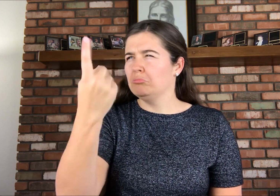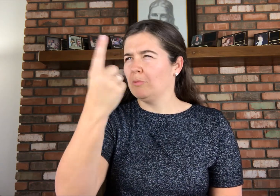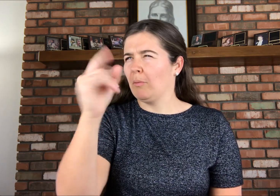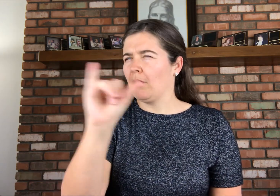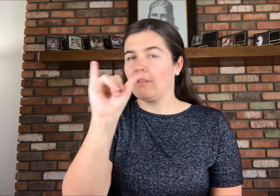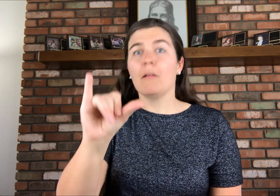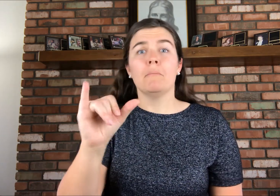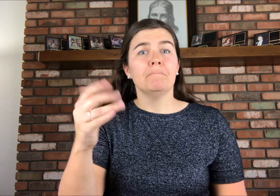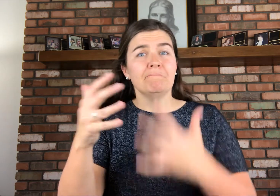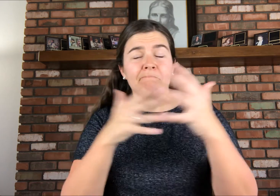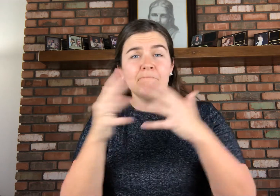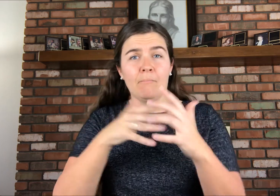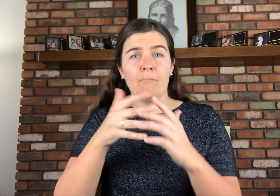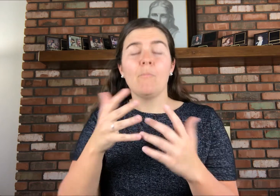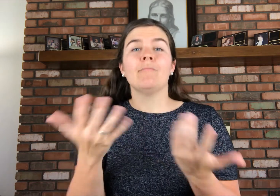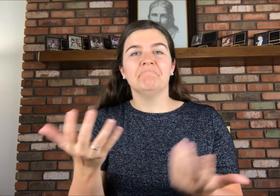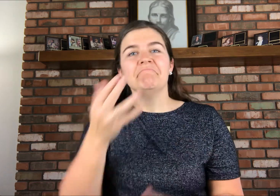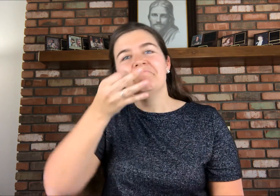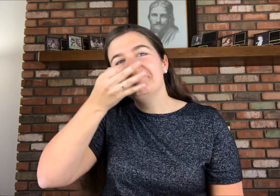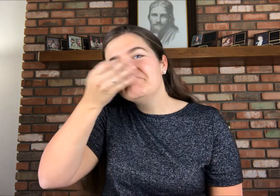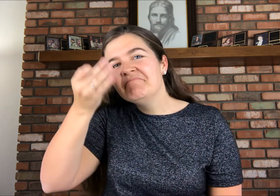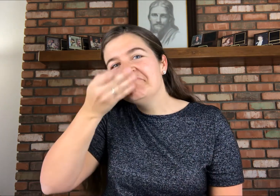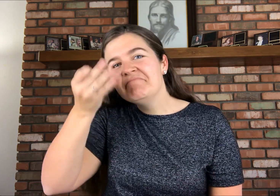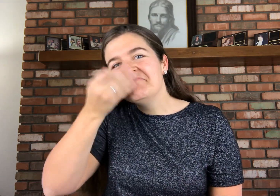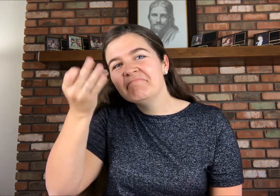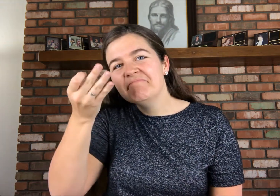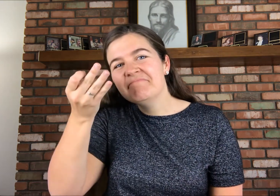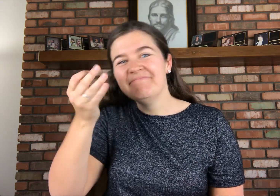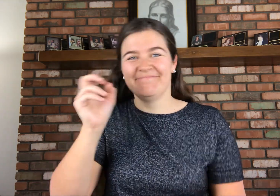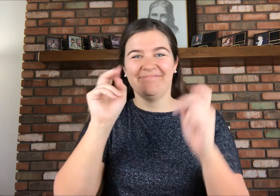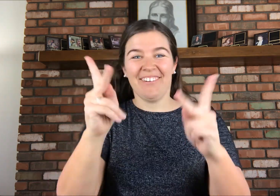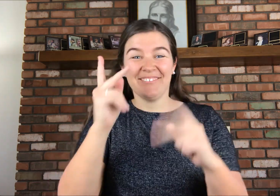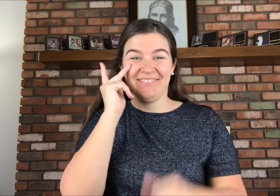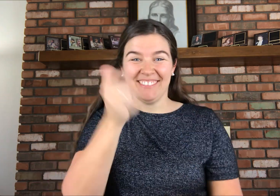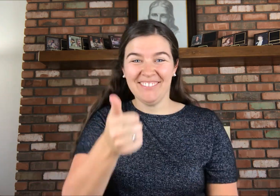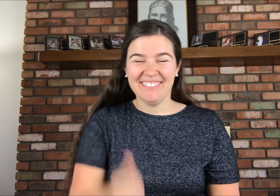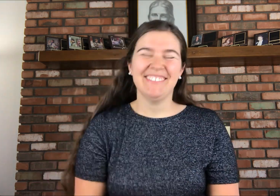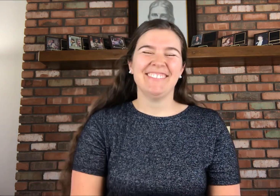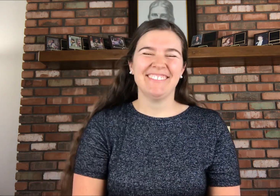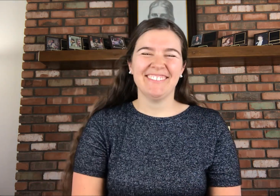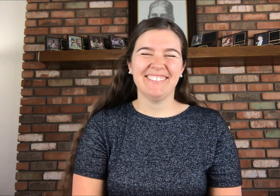(I think that's the word) Anyways, it's FLOWER Thanks! See ya tomorrow!